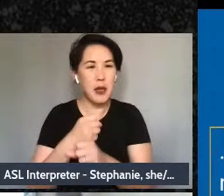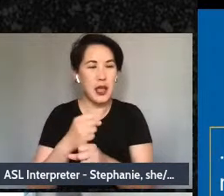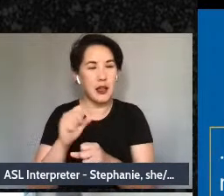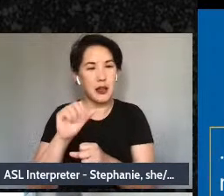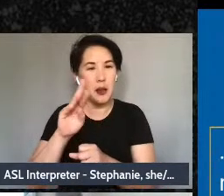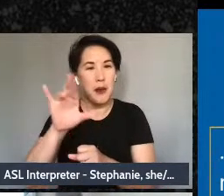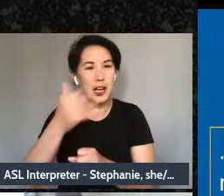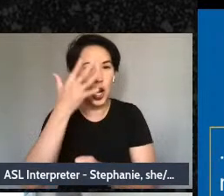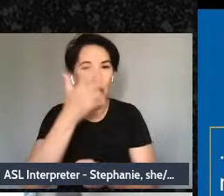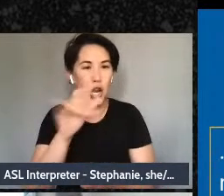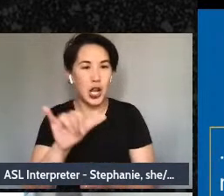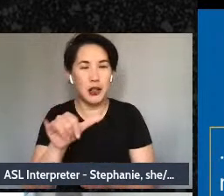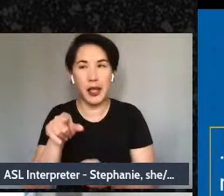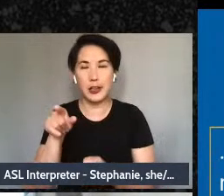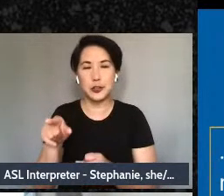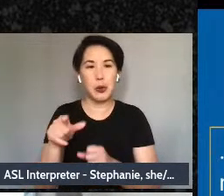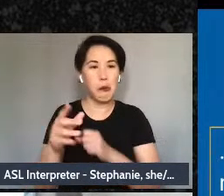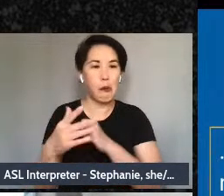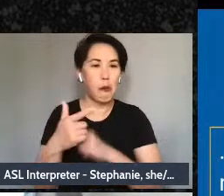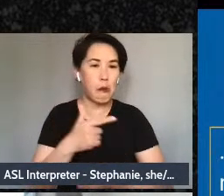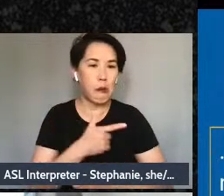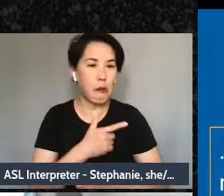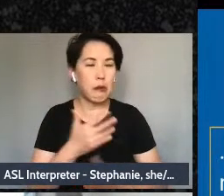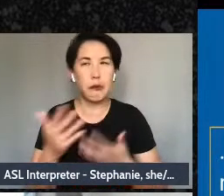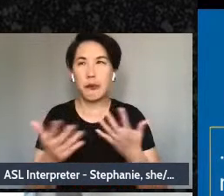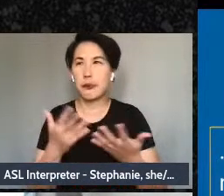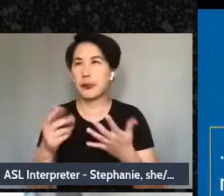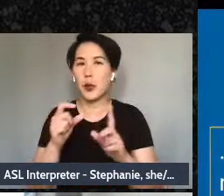somebody who is you know - what is the word -